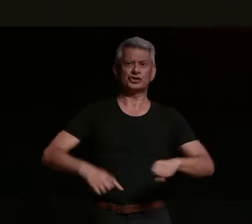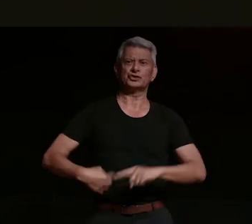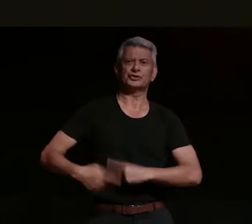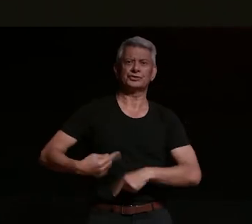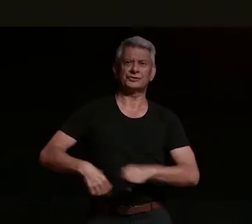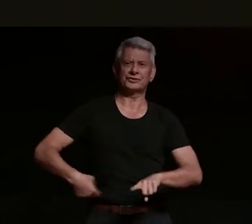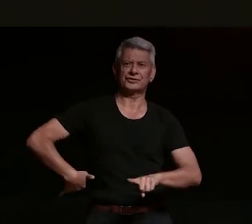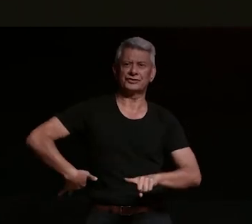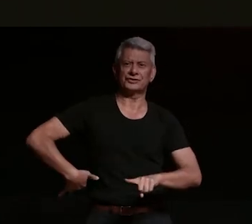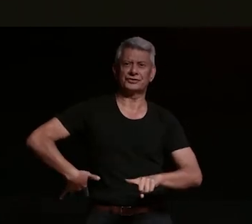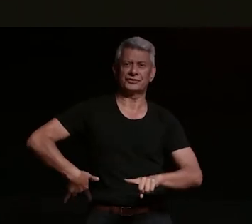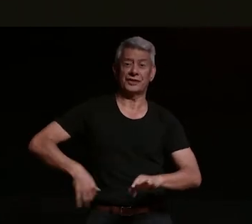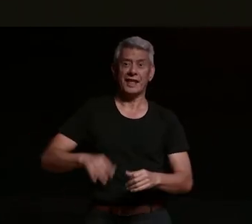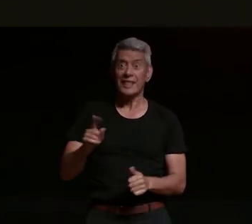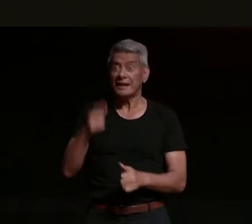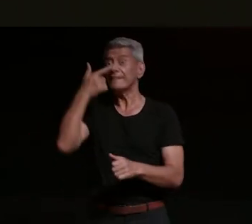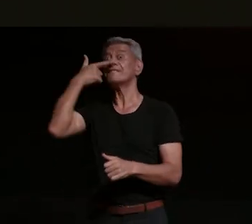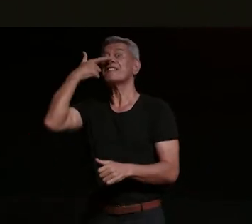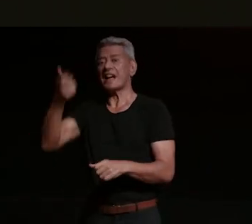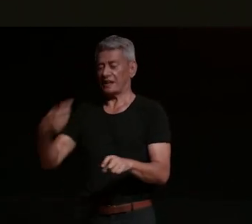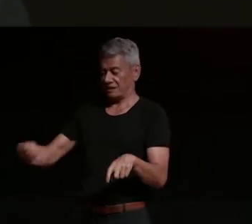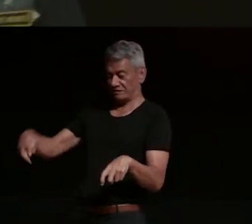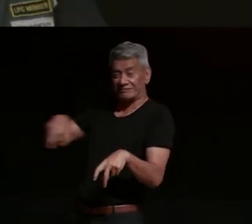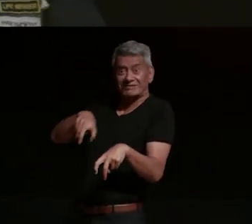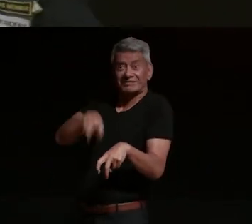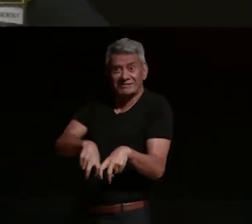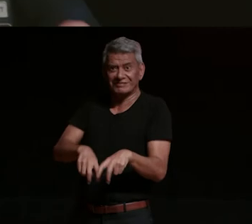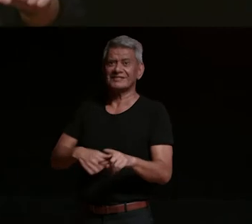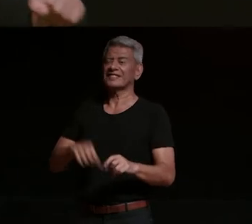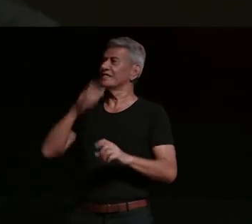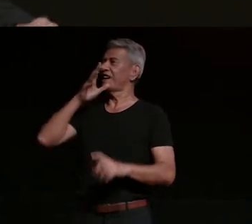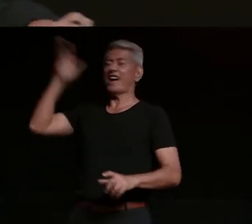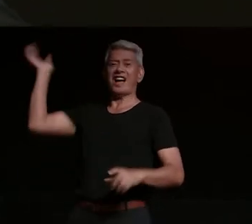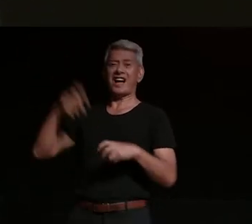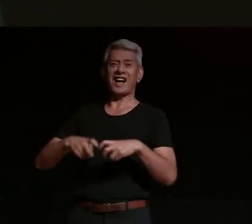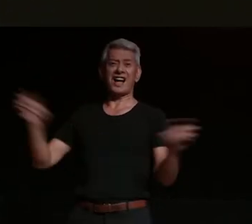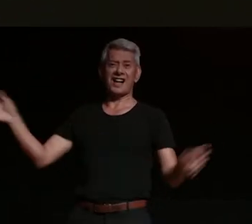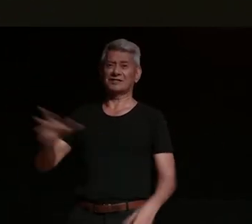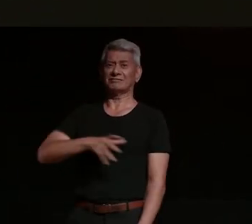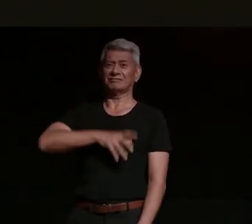end up on the back of one of the bikes that's doing burnouts going whoa and then you get up